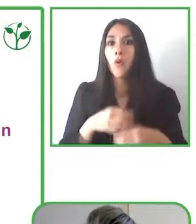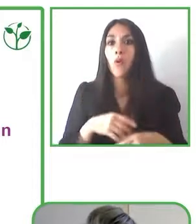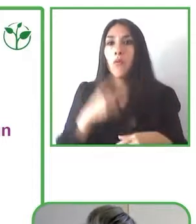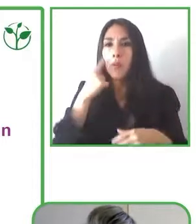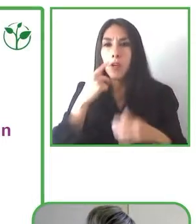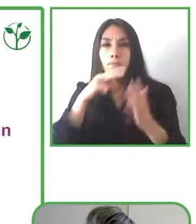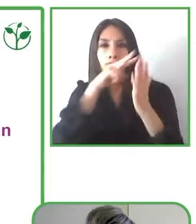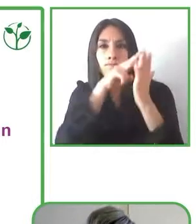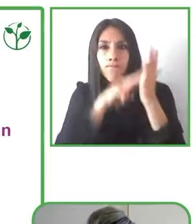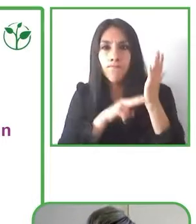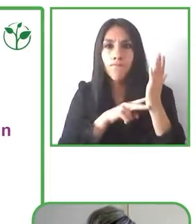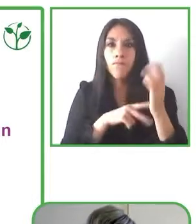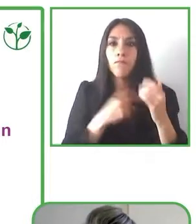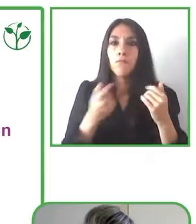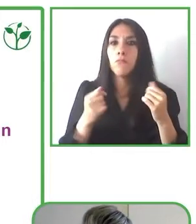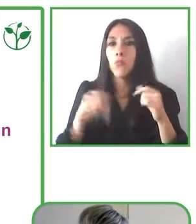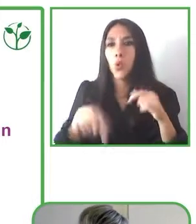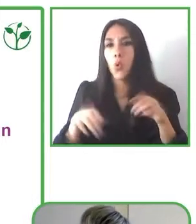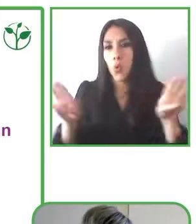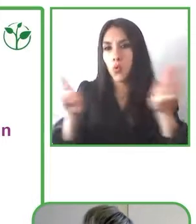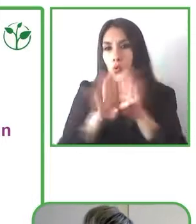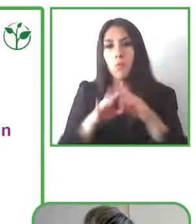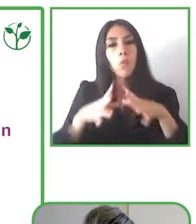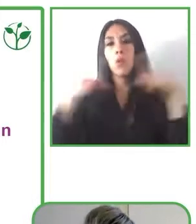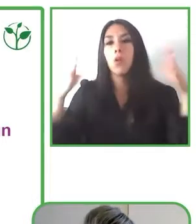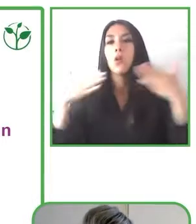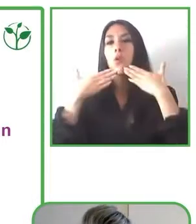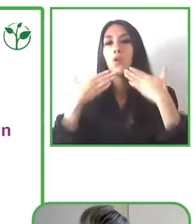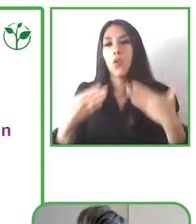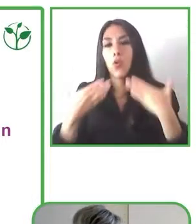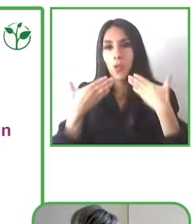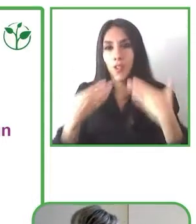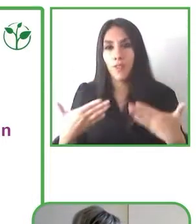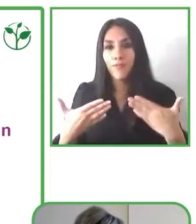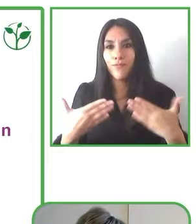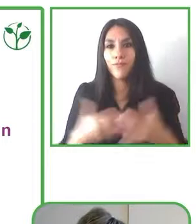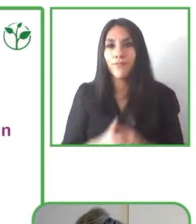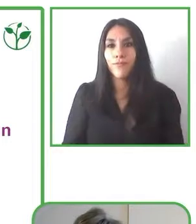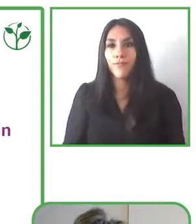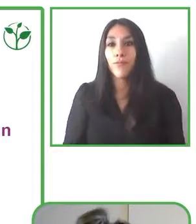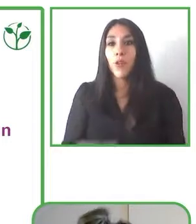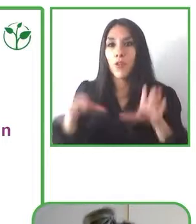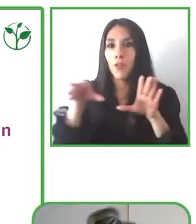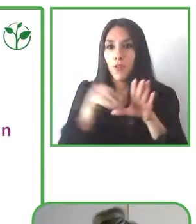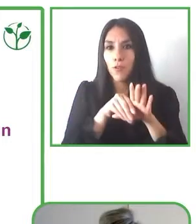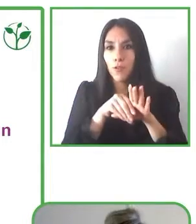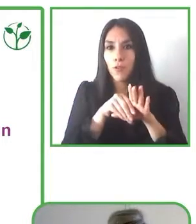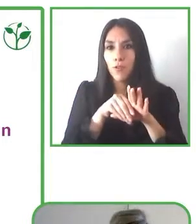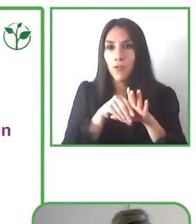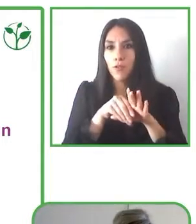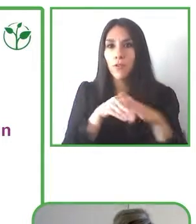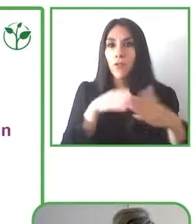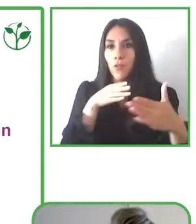world that is democratic inclusive free and free of all barriers as well.